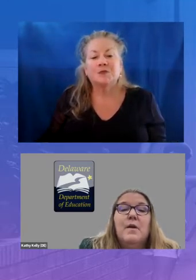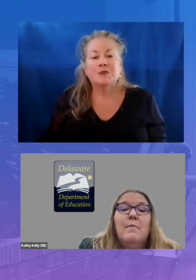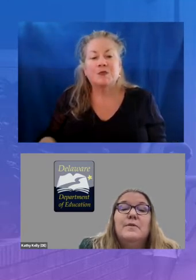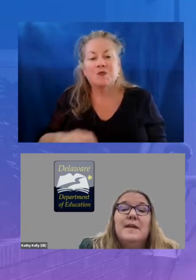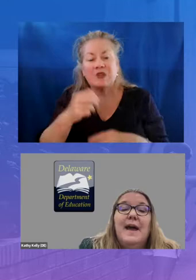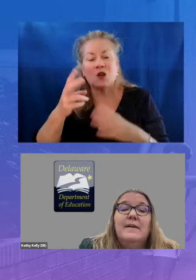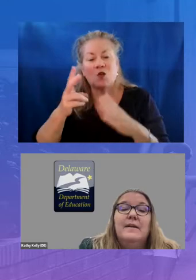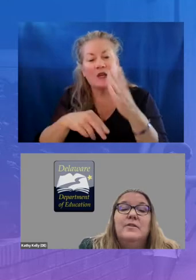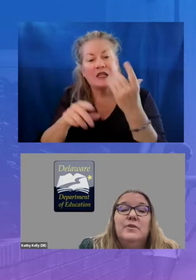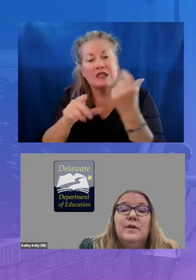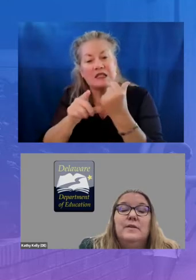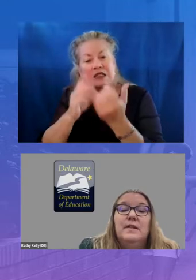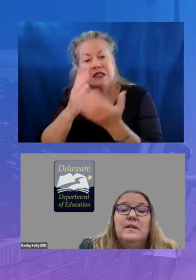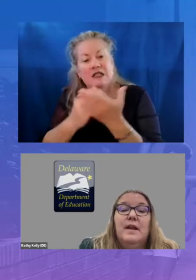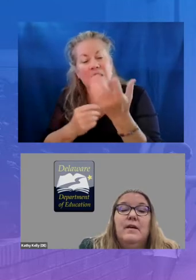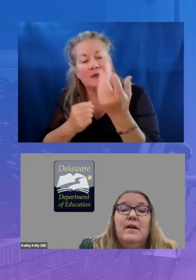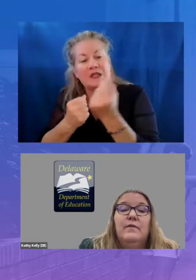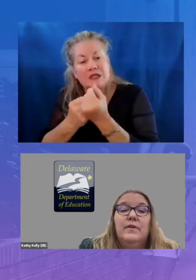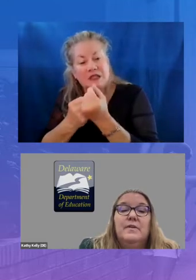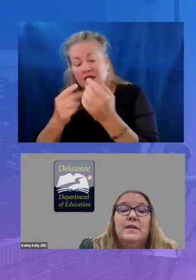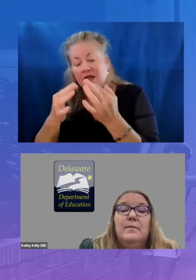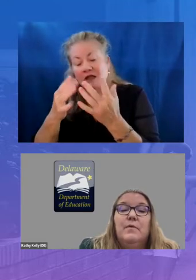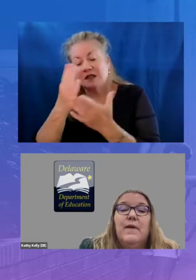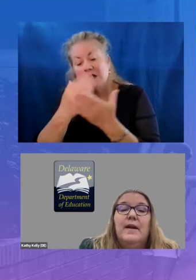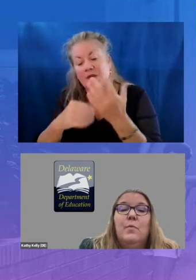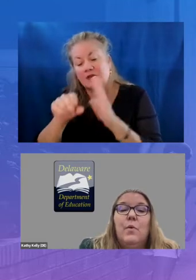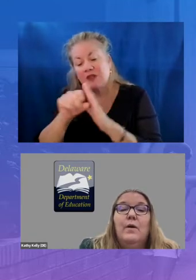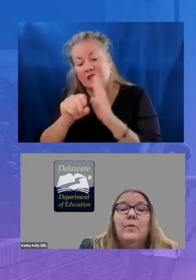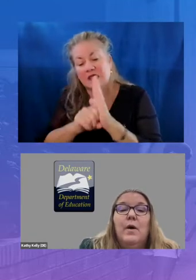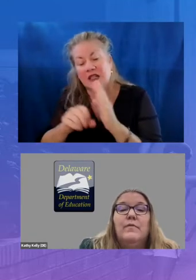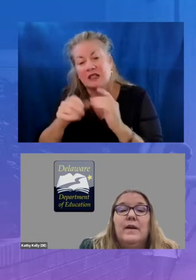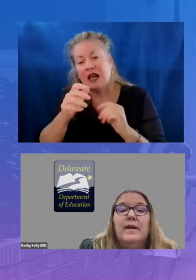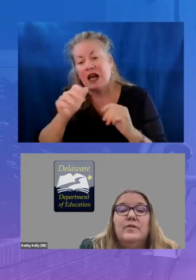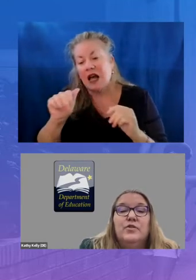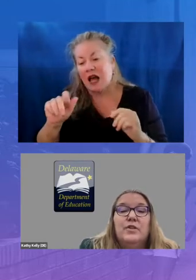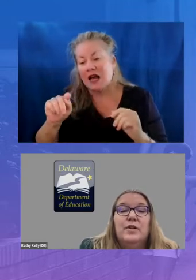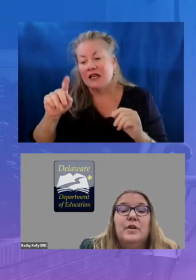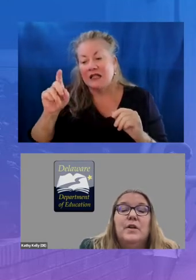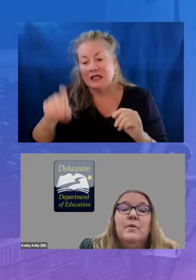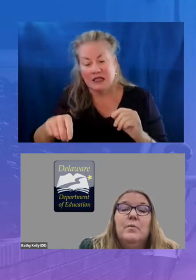most at need students in the area of literacy providing one-on-one reading instruction reading